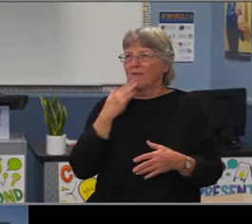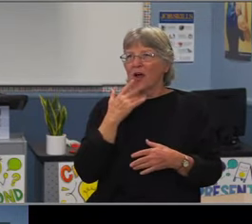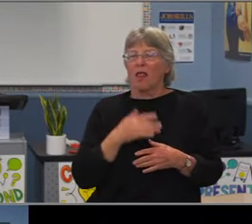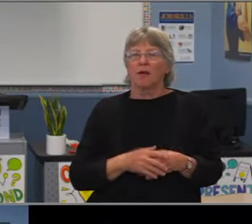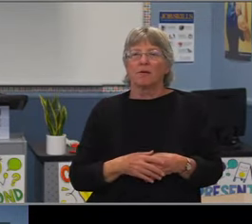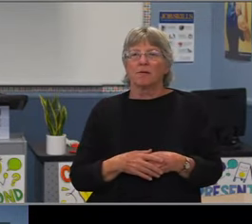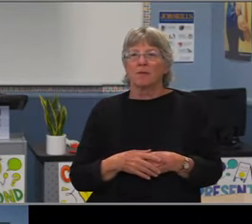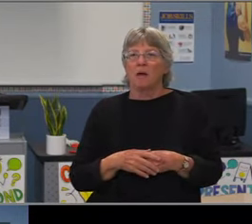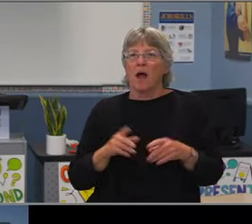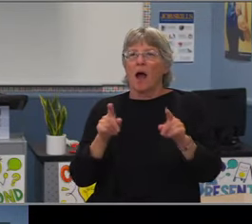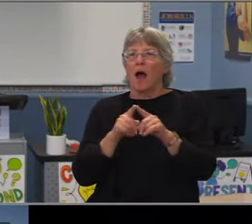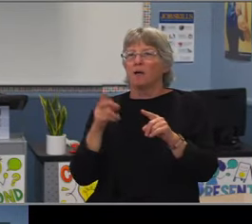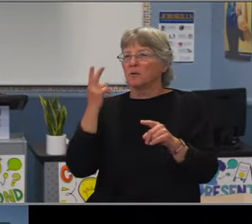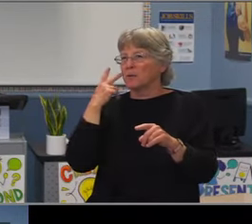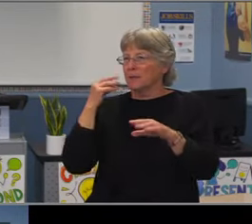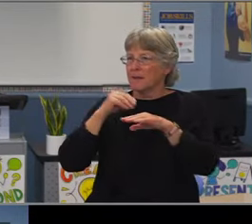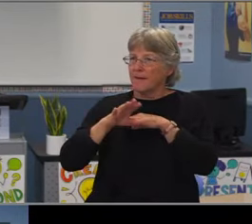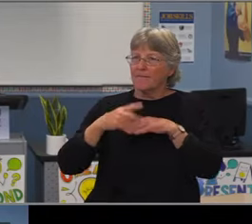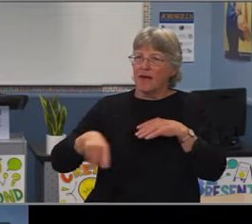and the community at large. Thank you.